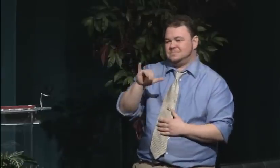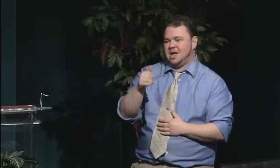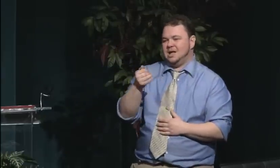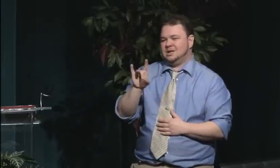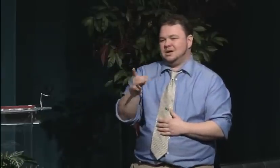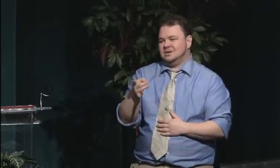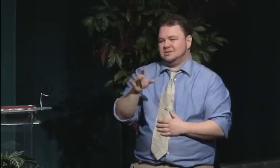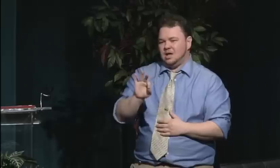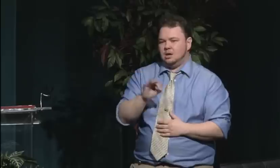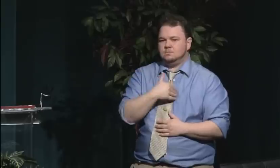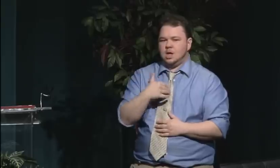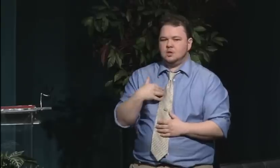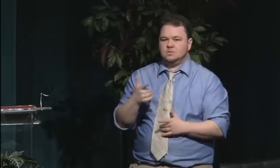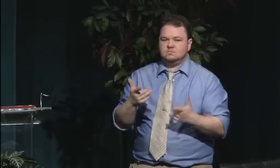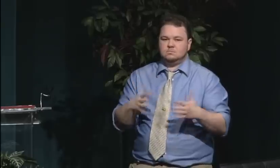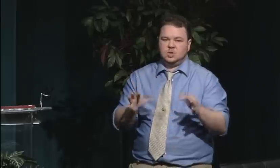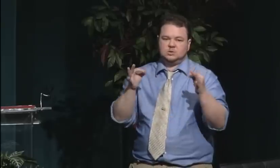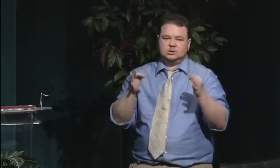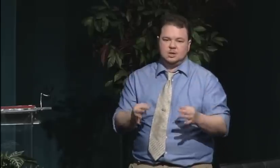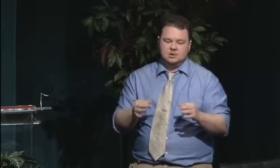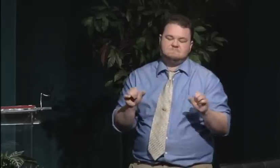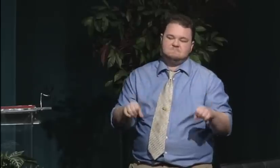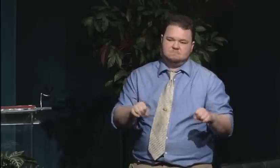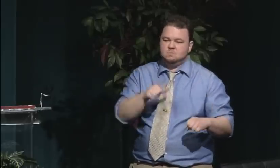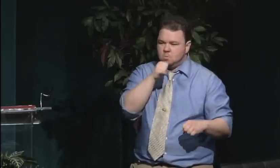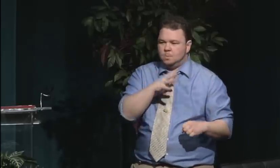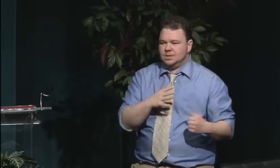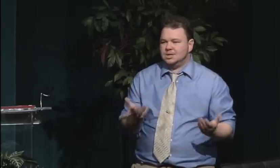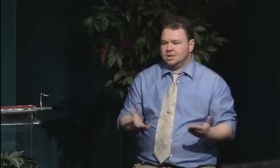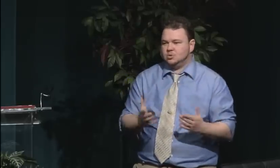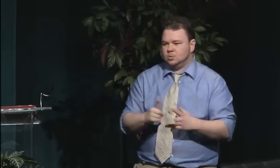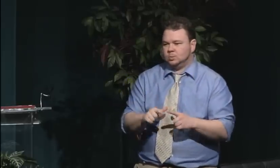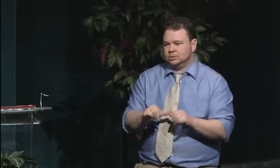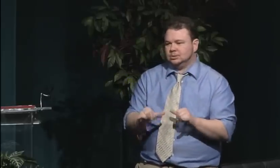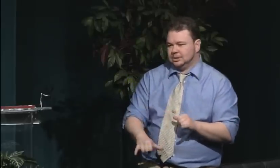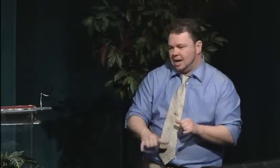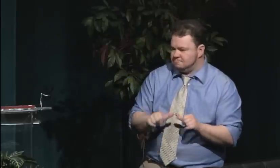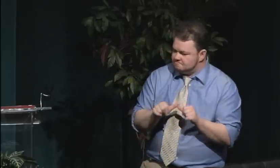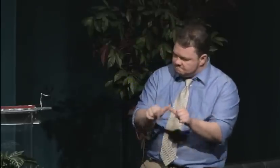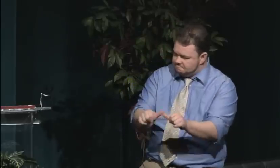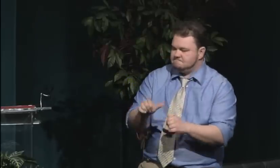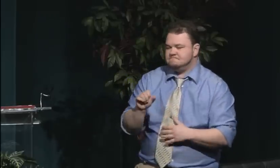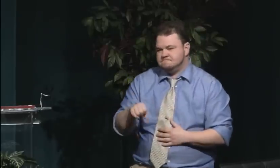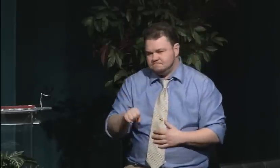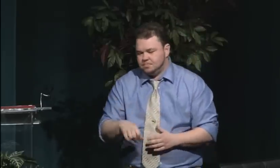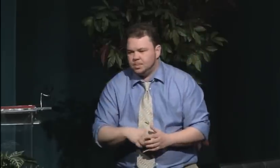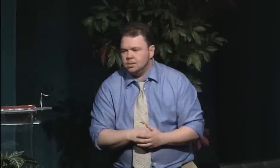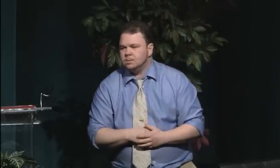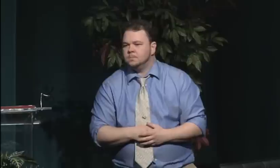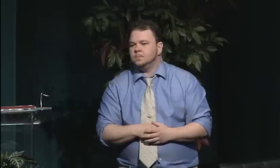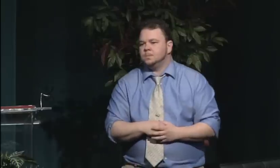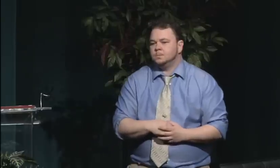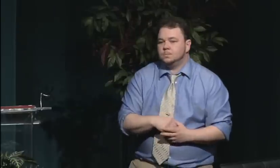But E.M.G.s response was, we don't have facilities or housing or a proper cafeteria for you